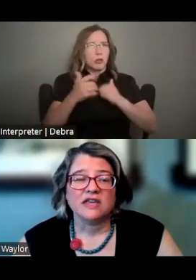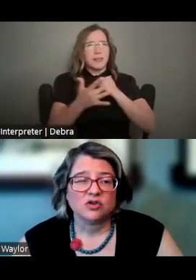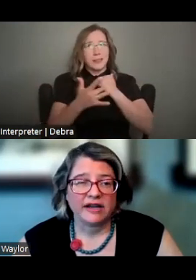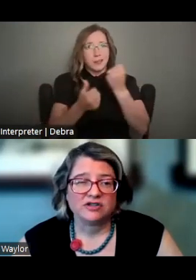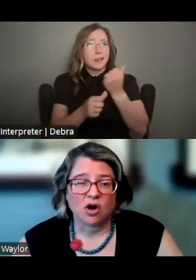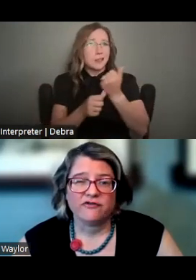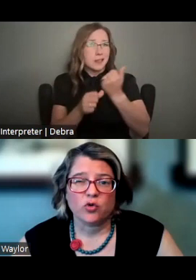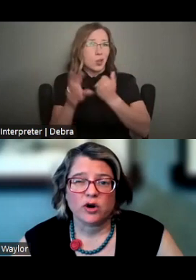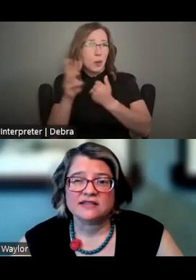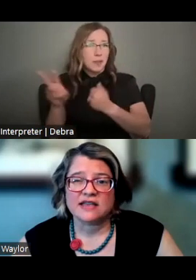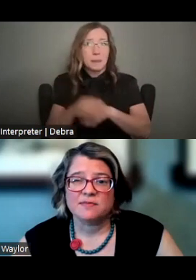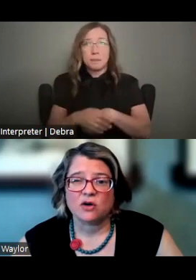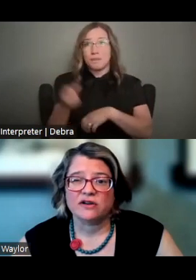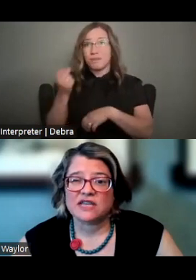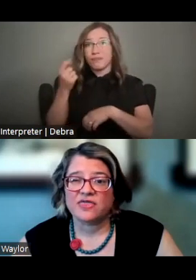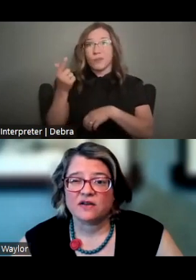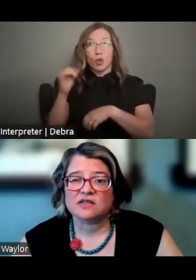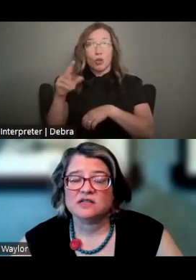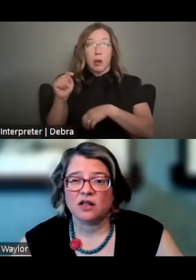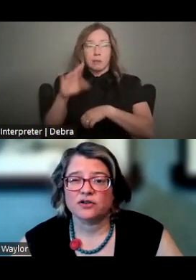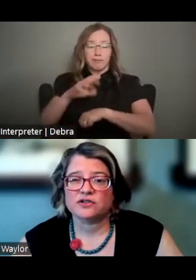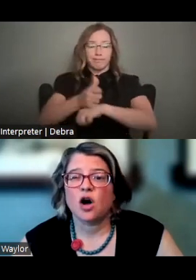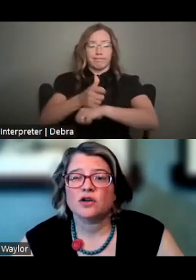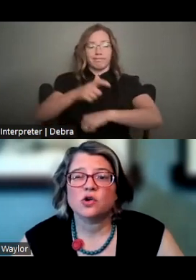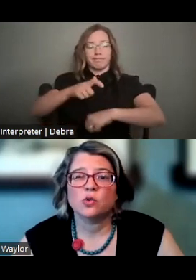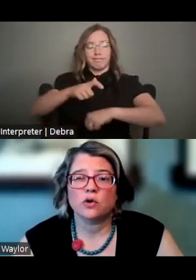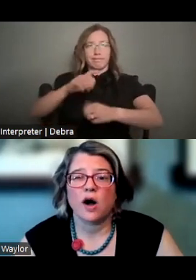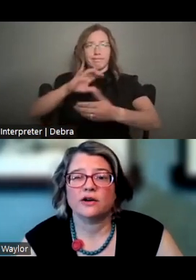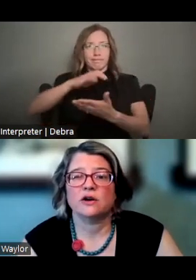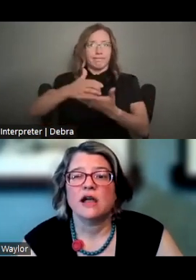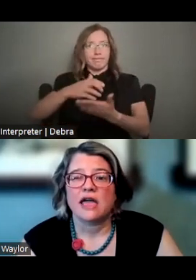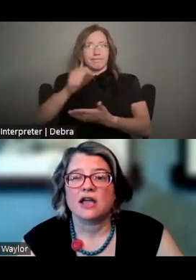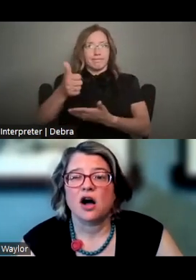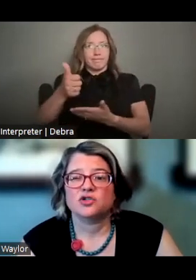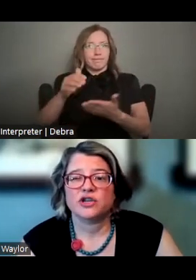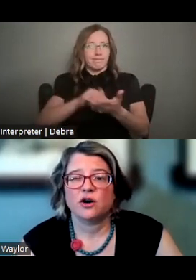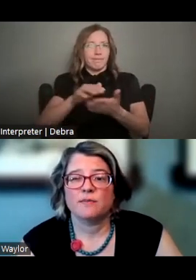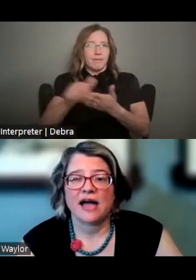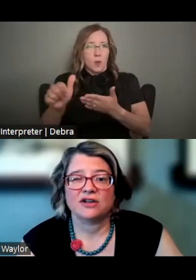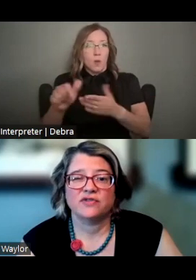THESE GRANTS ARE FOR A SET AMOUNT OF TEN THOUSAND DOLLARS AND ALSO REQUIRE A COST-SHARE OR MATCH